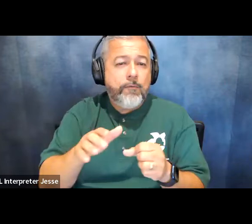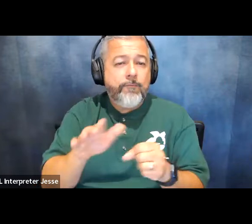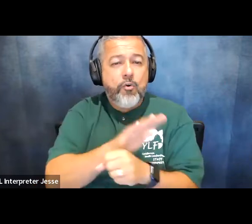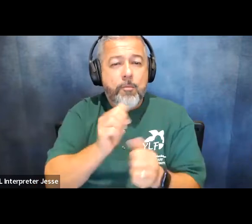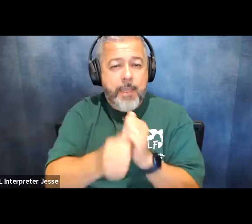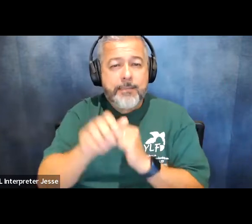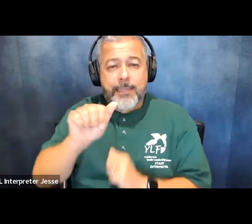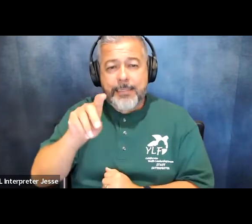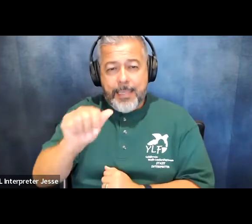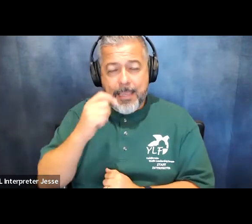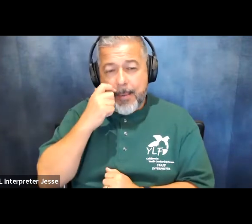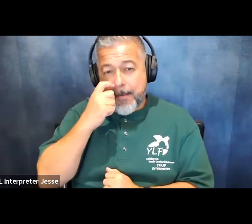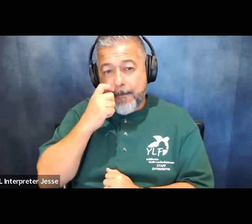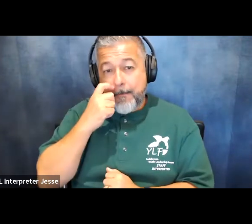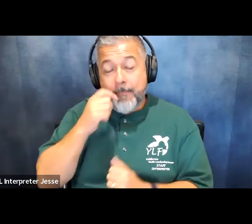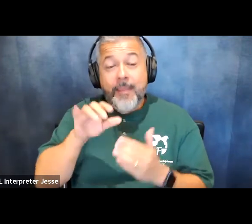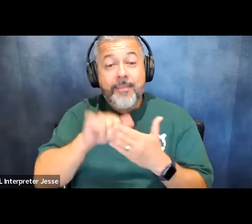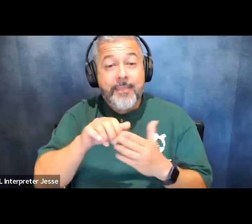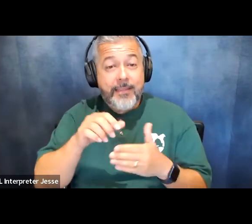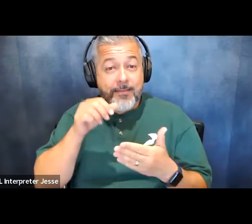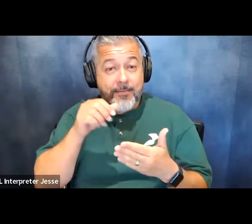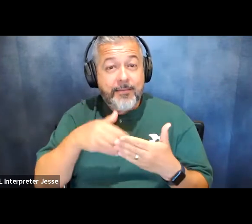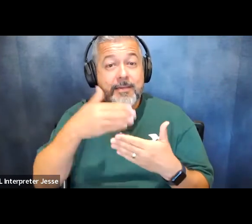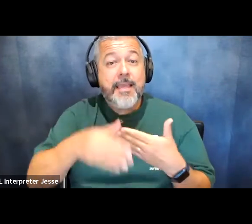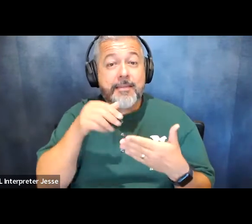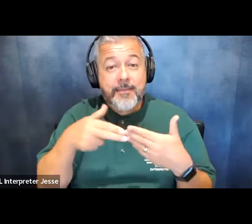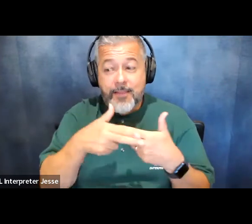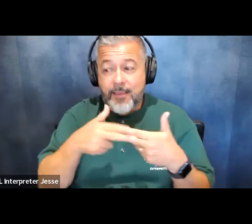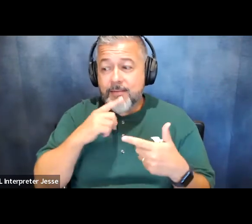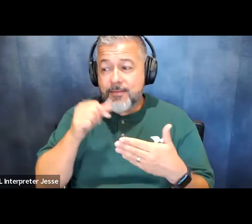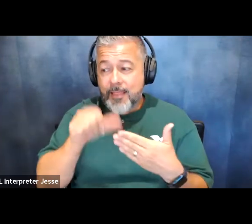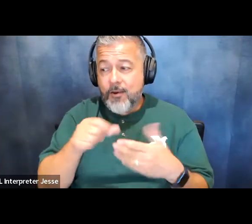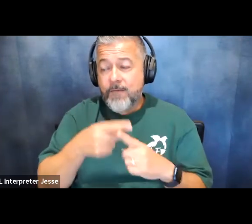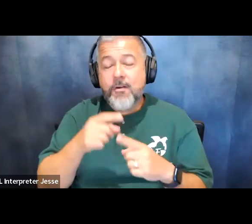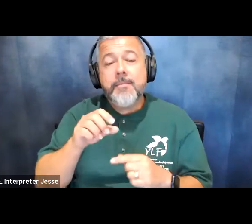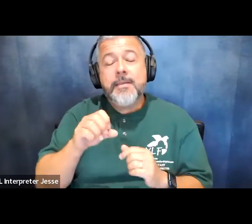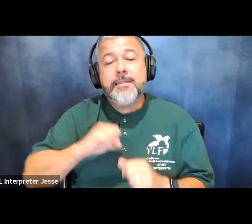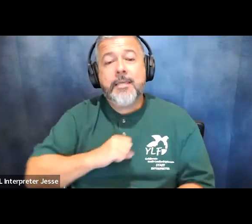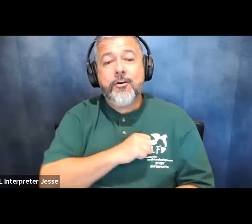the next slide is a letter from senator mccain addressed to my mom regarding